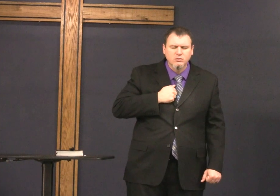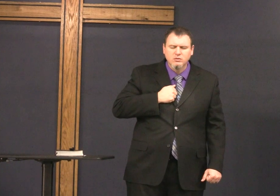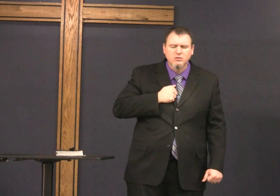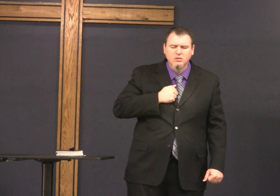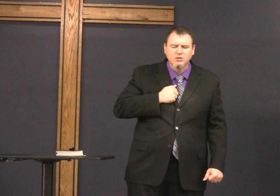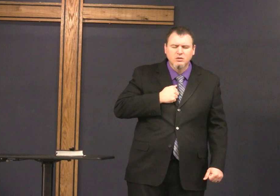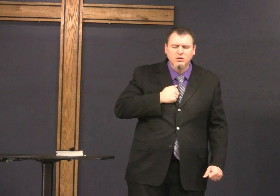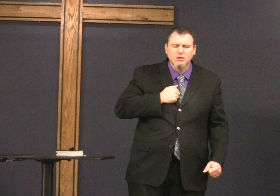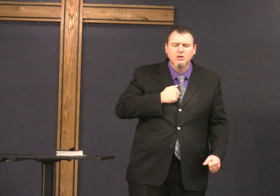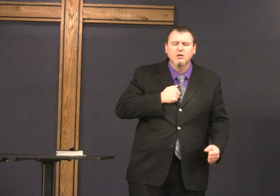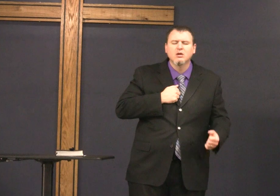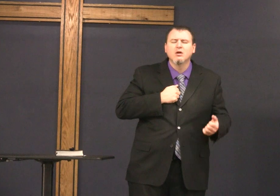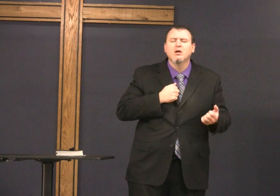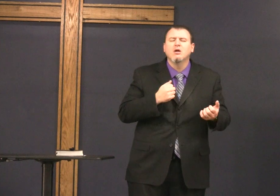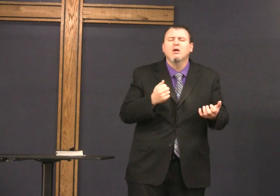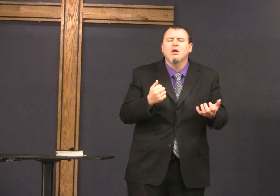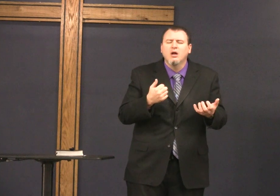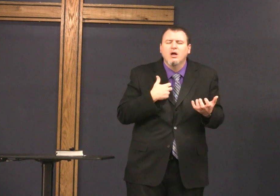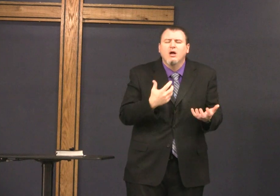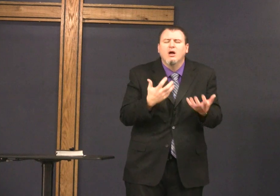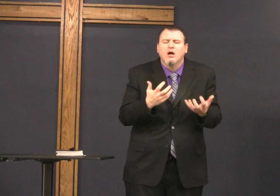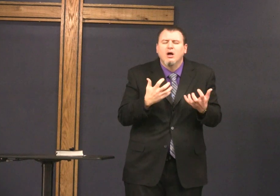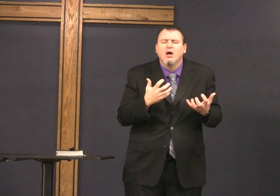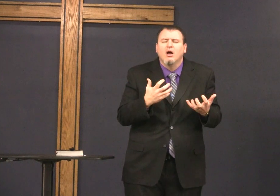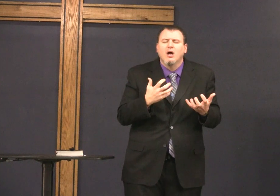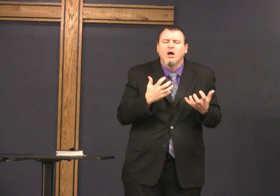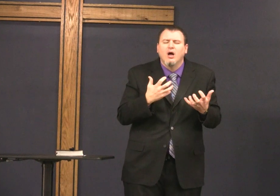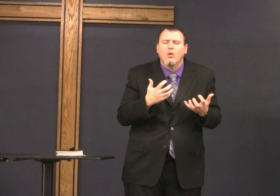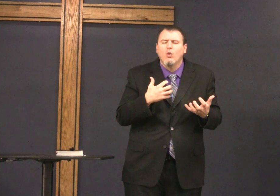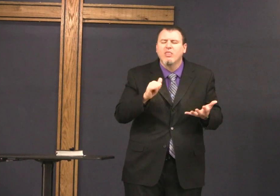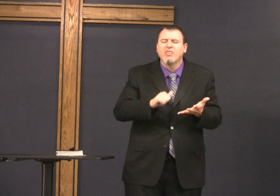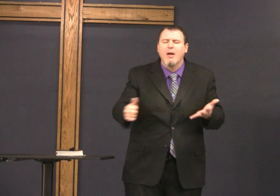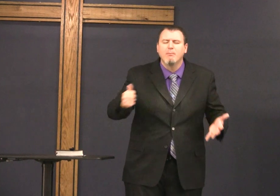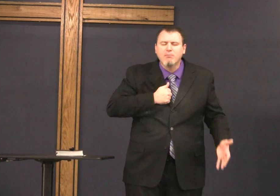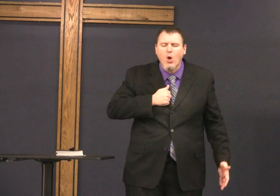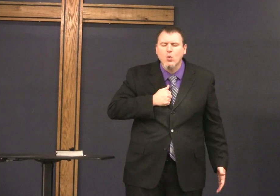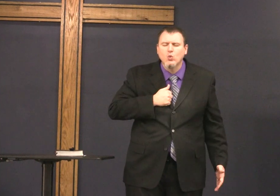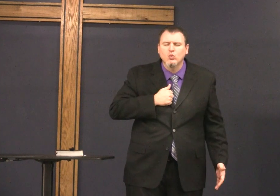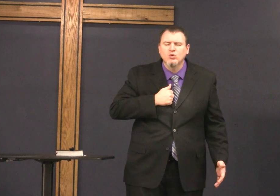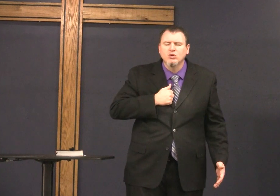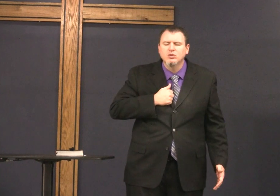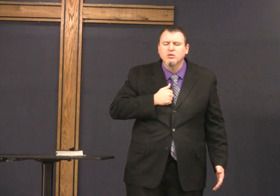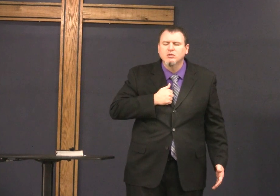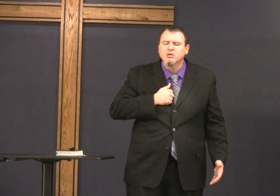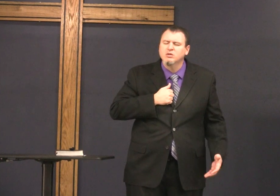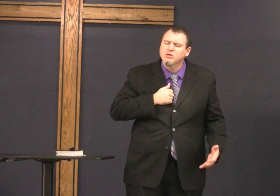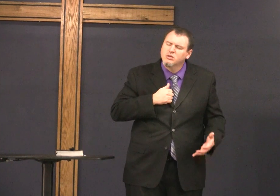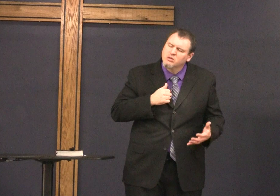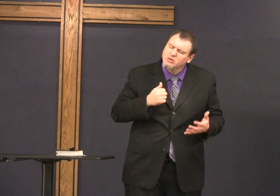Lord bless us and I will allow us to be bold we want we want that boldness